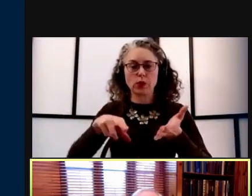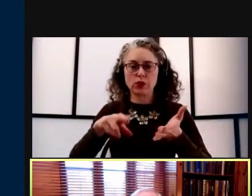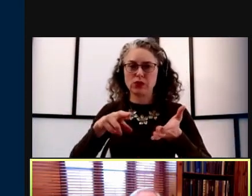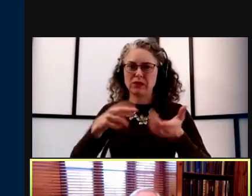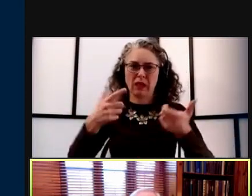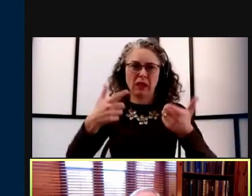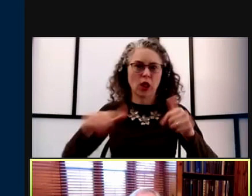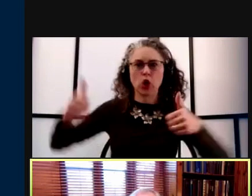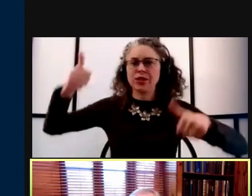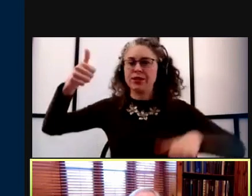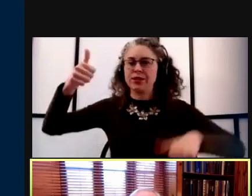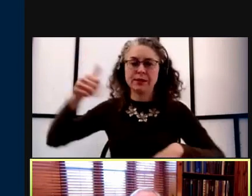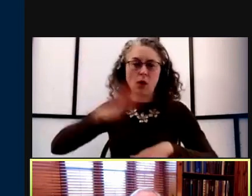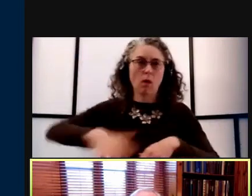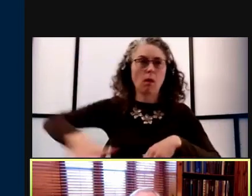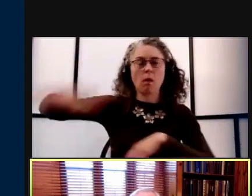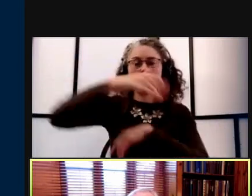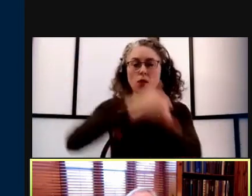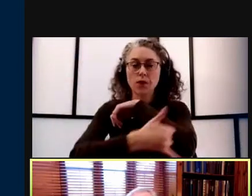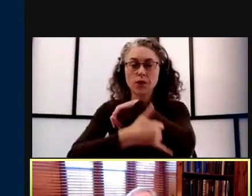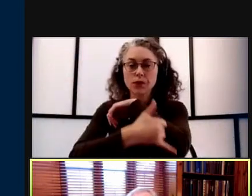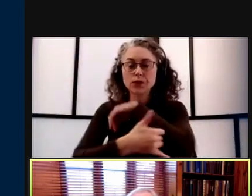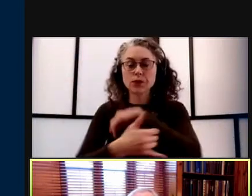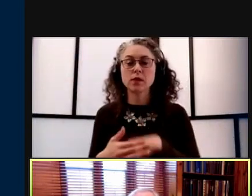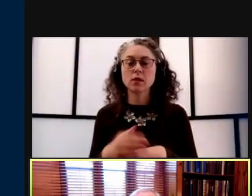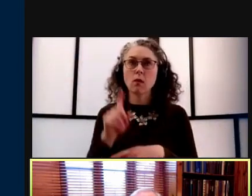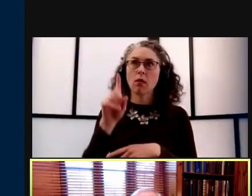We've got thousands of people working in our research labs